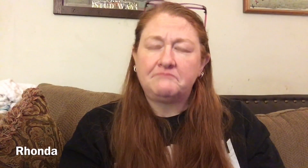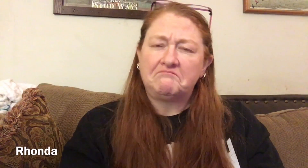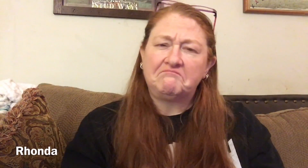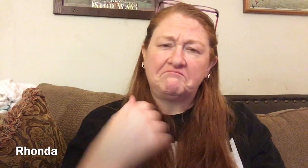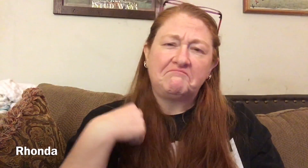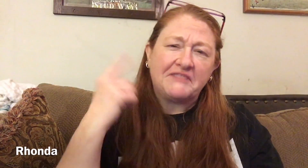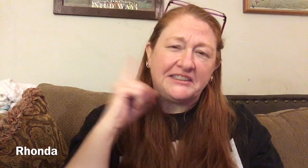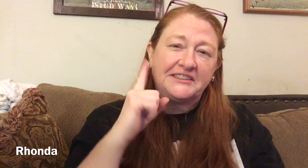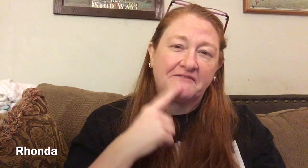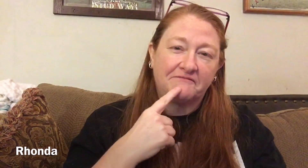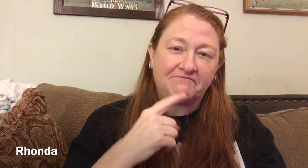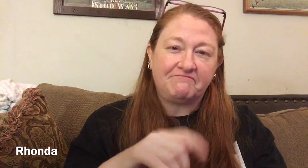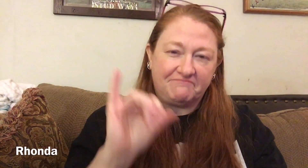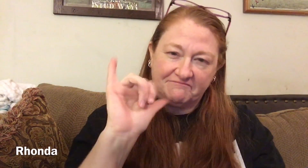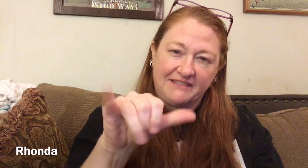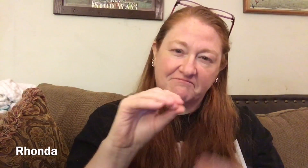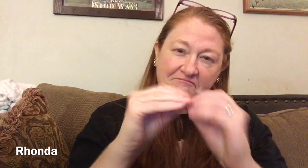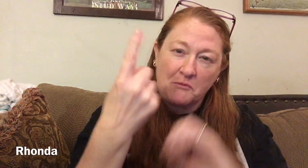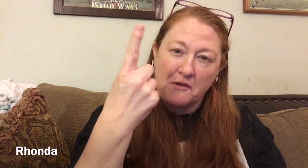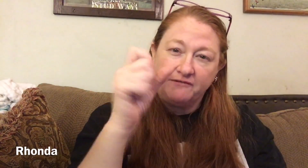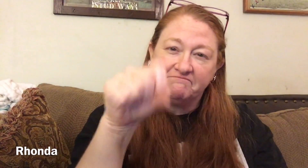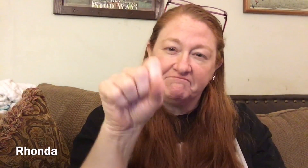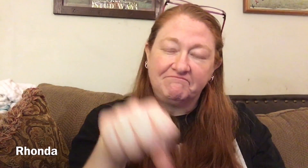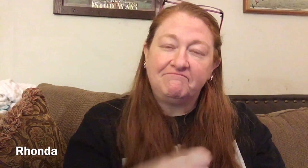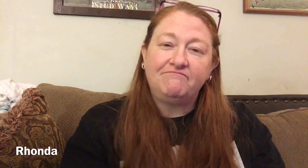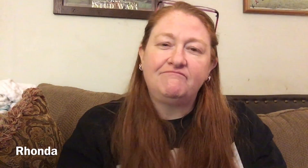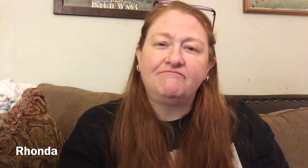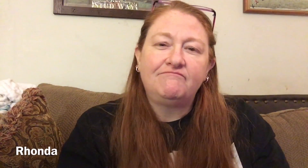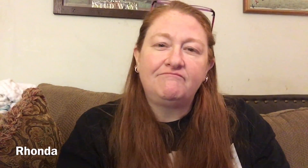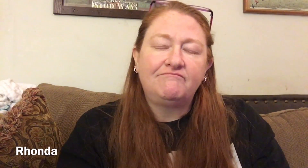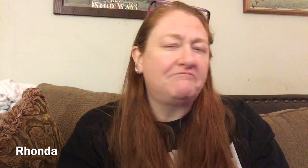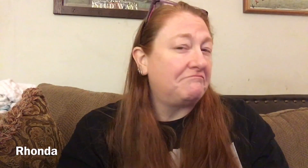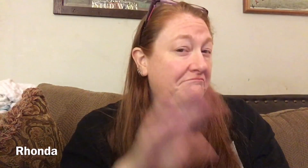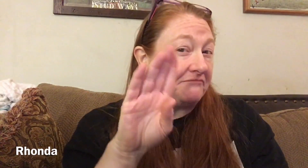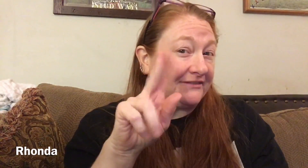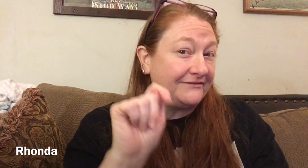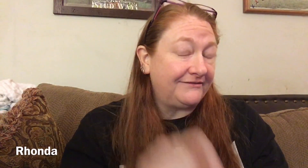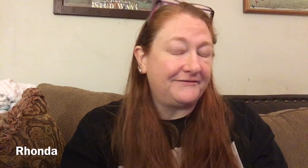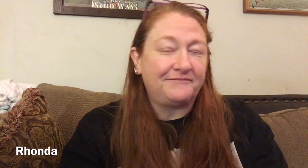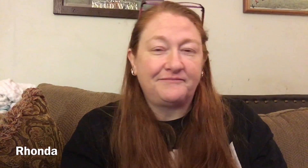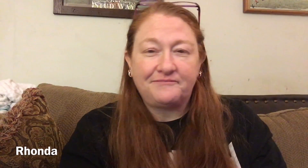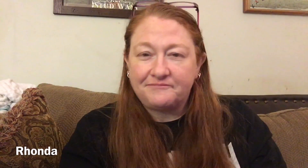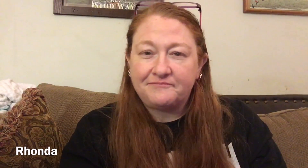I'm Deaf, yeah, that's the number one reason... But